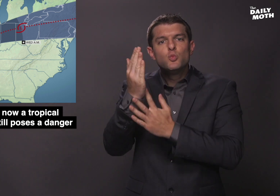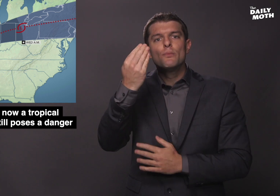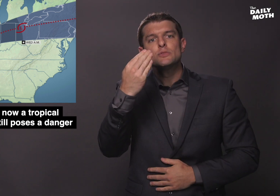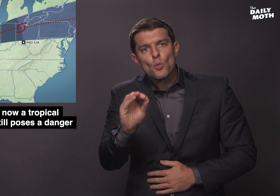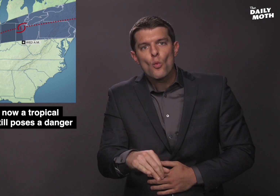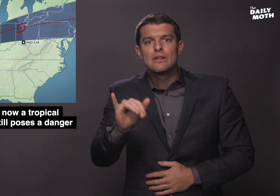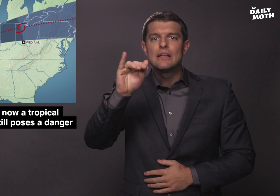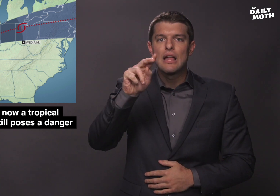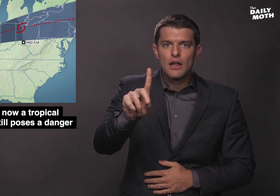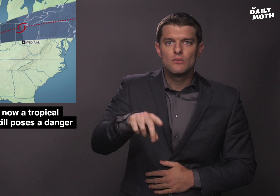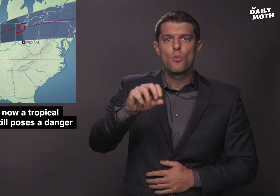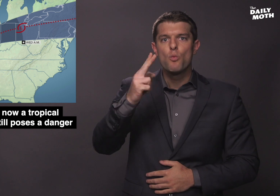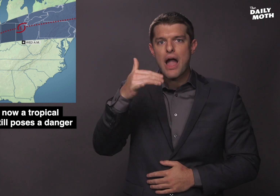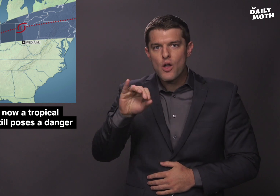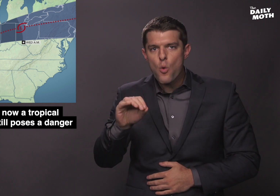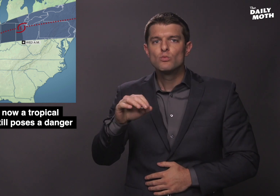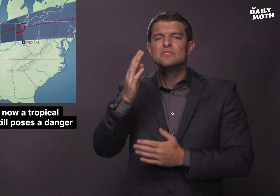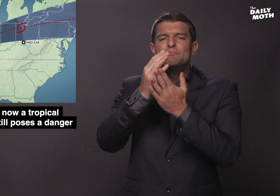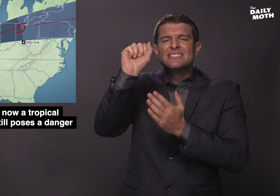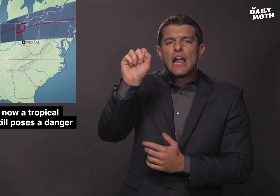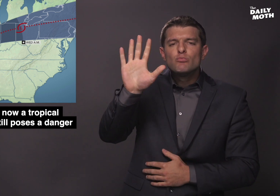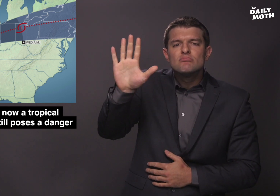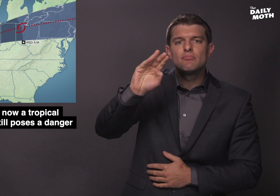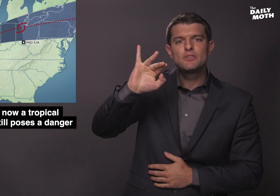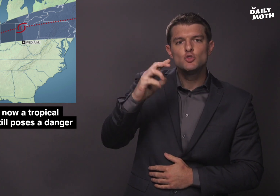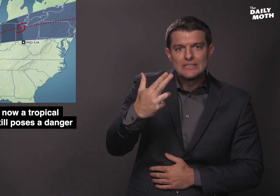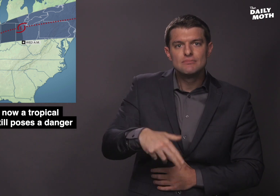into Missouri, Indiana, Ohio, southern parts of Michigan and